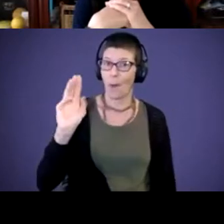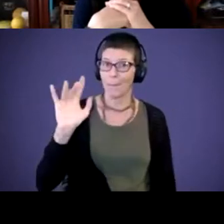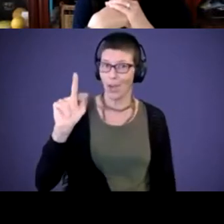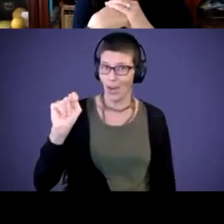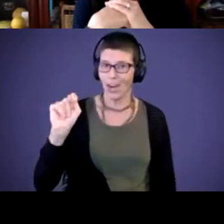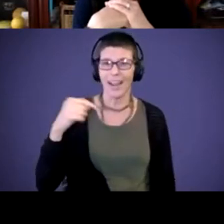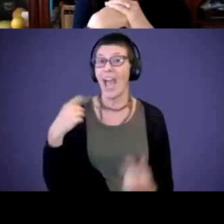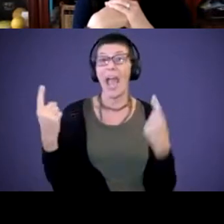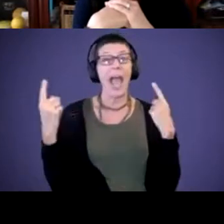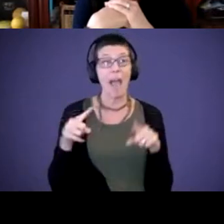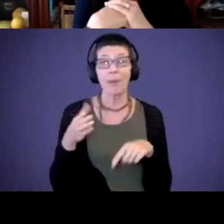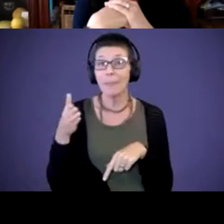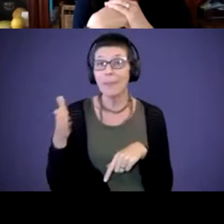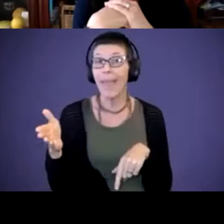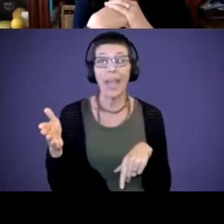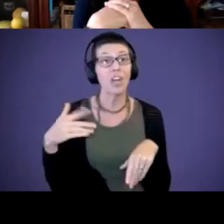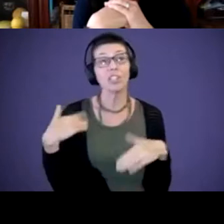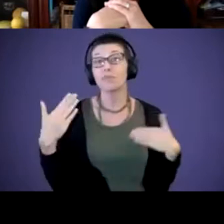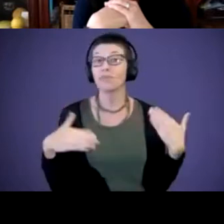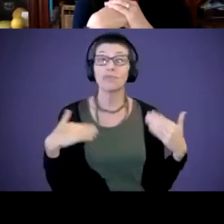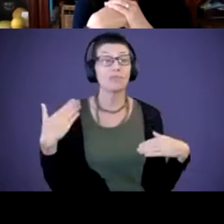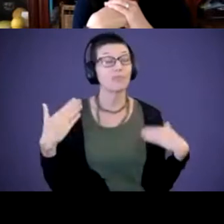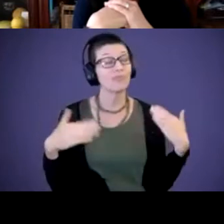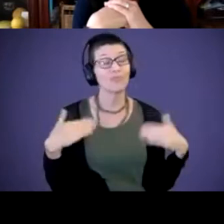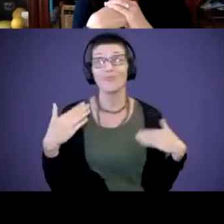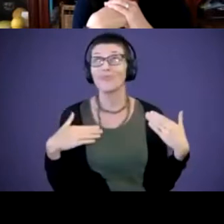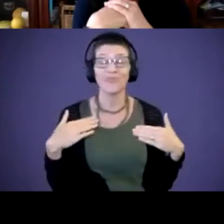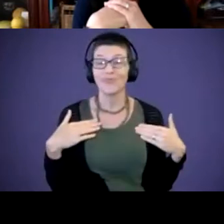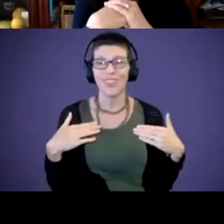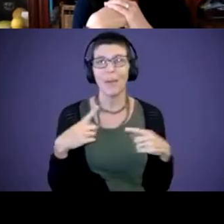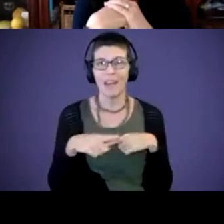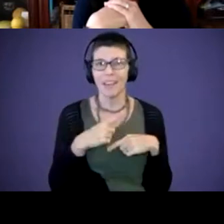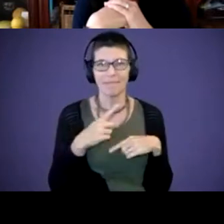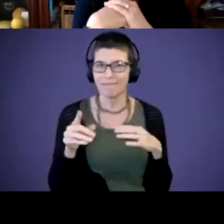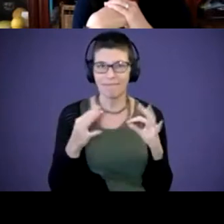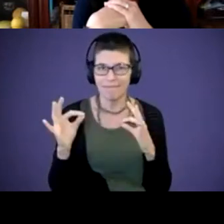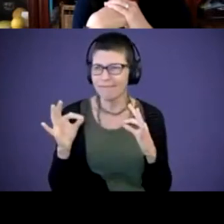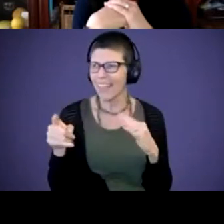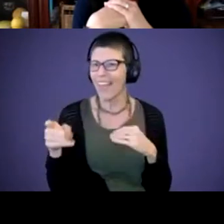in there minding my own business, but they had all these little fur babies